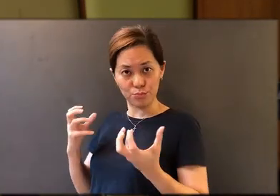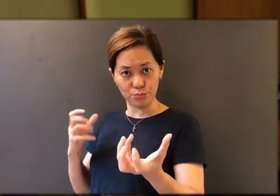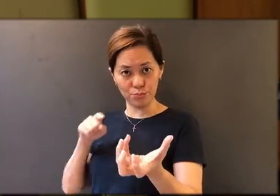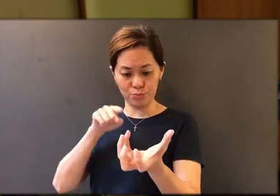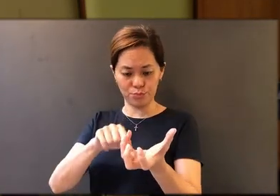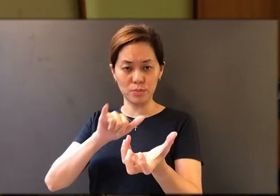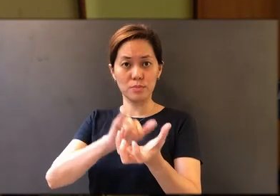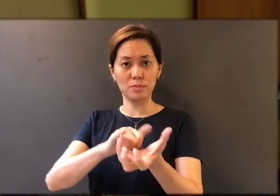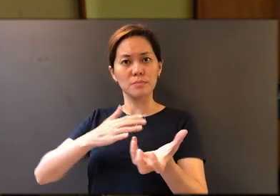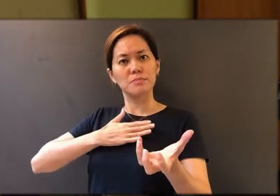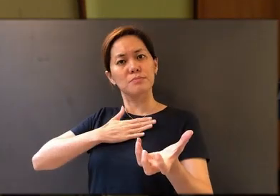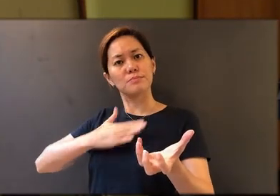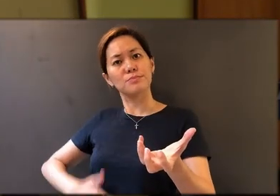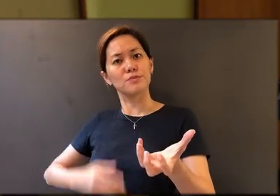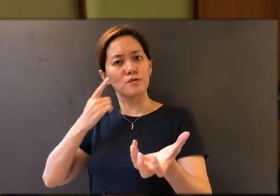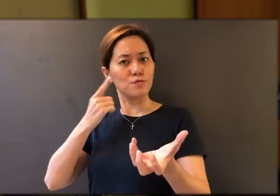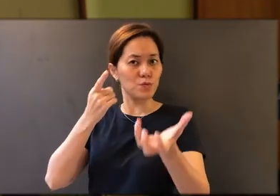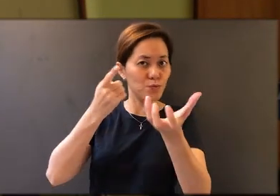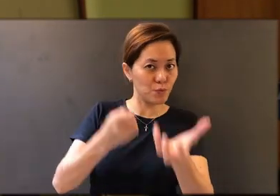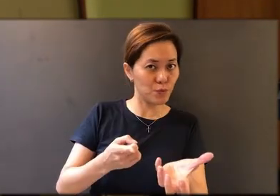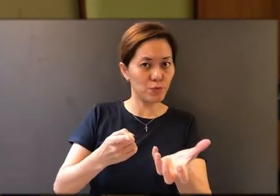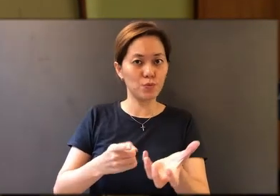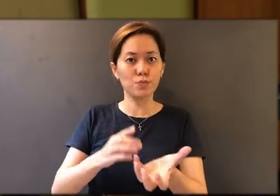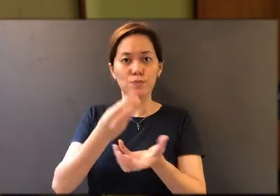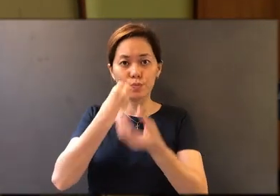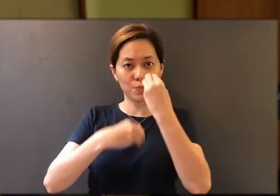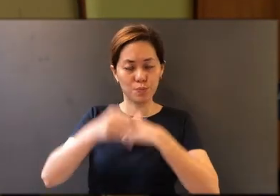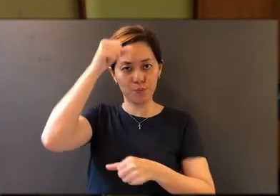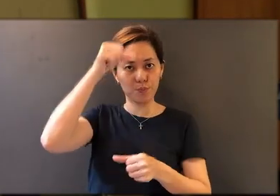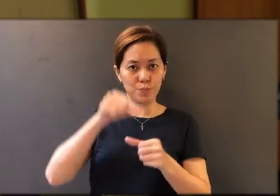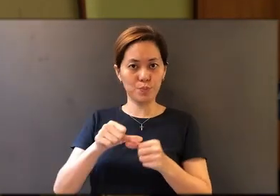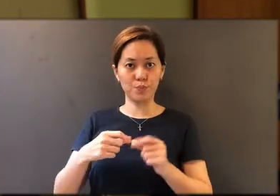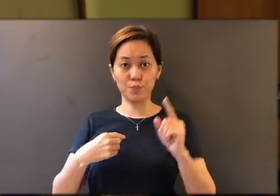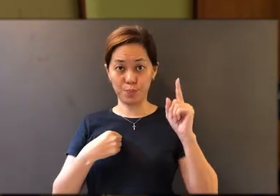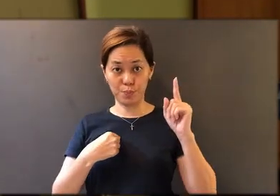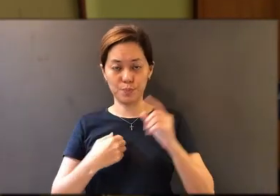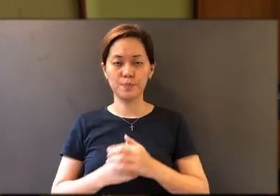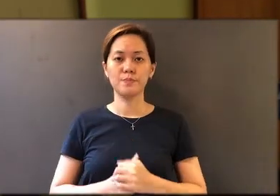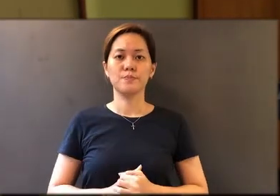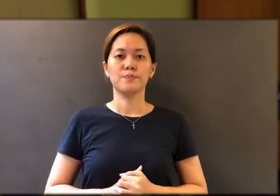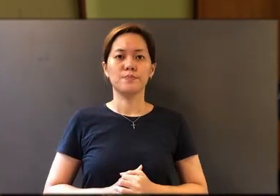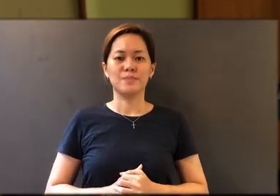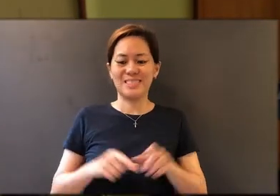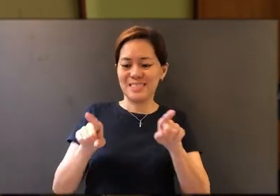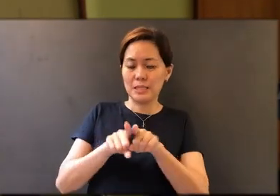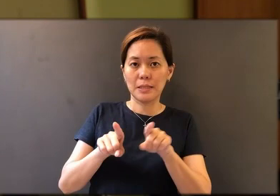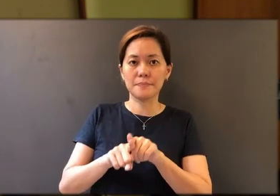'This is My body, which is for you; do this in remembrance of Me.' In the same way,